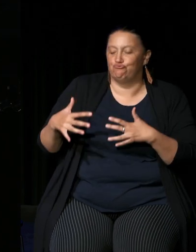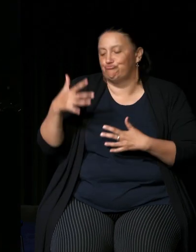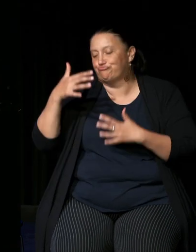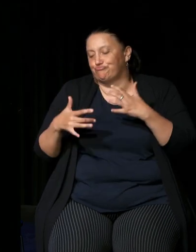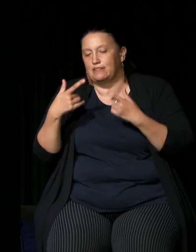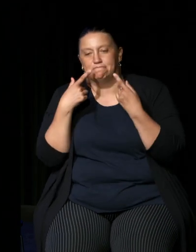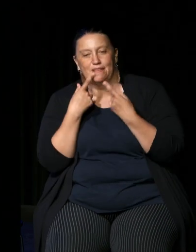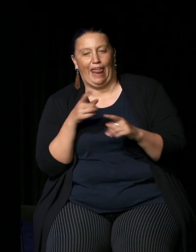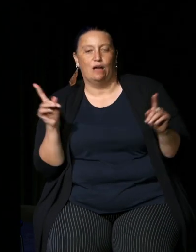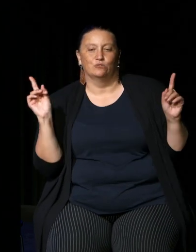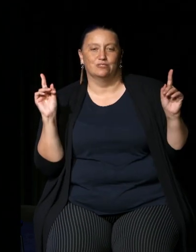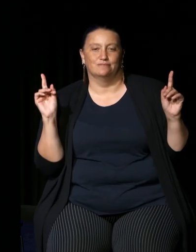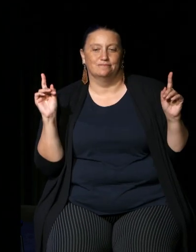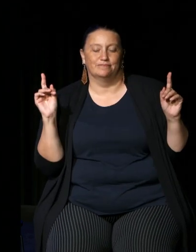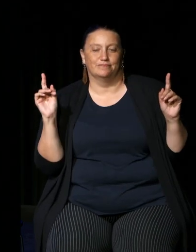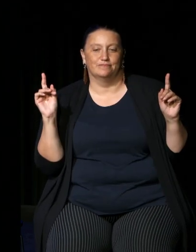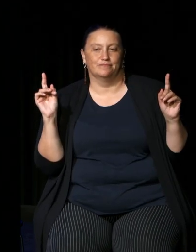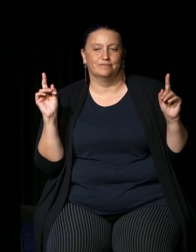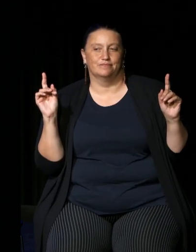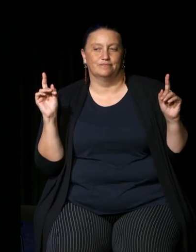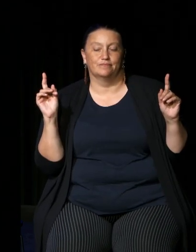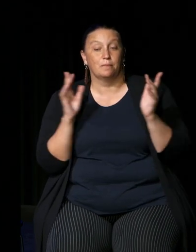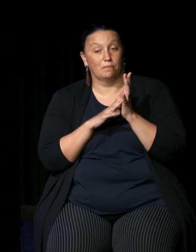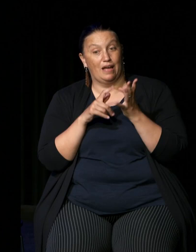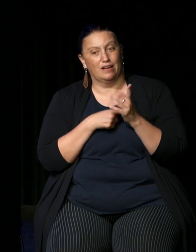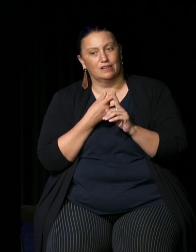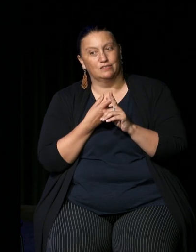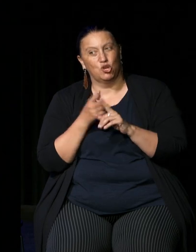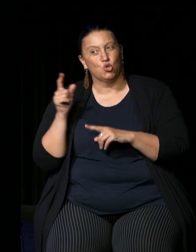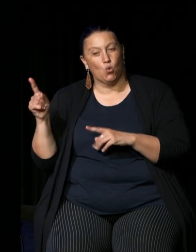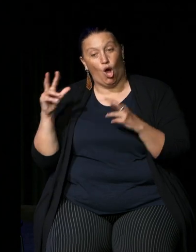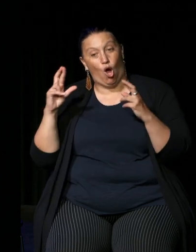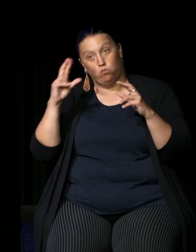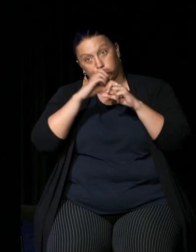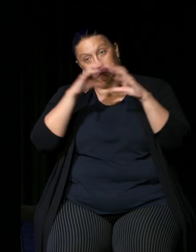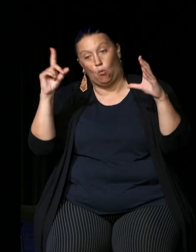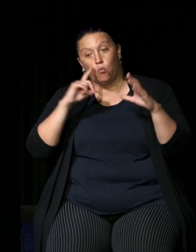an announcement um Mark what do you hope it is what do you expect the day to be